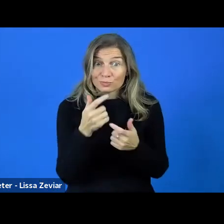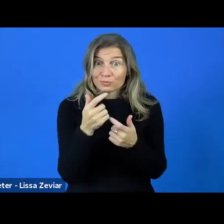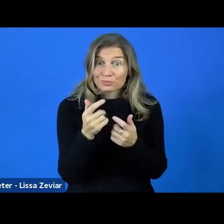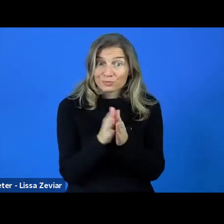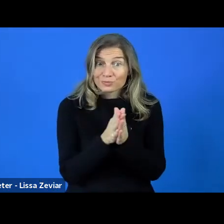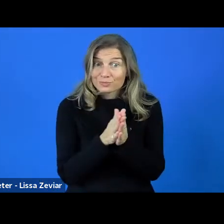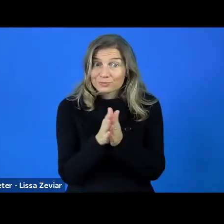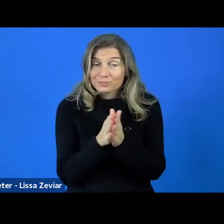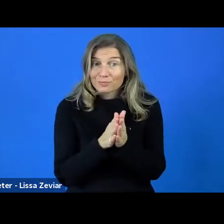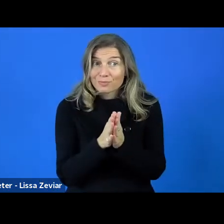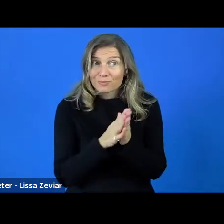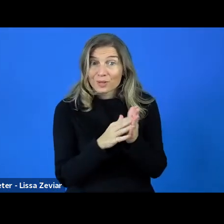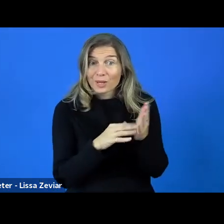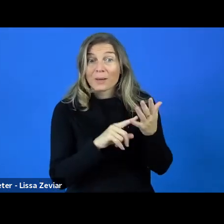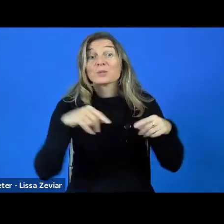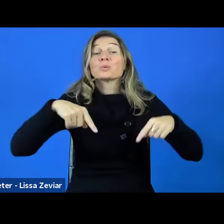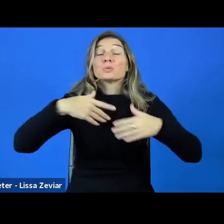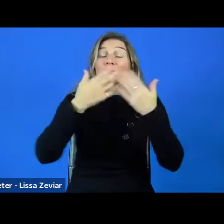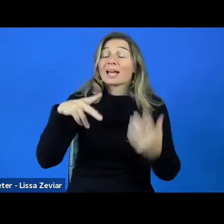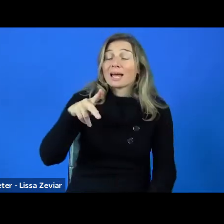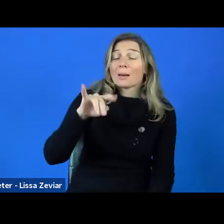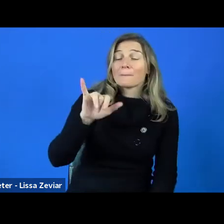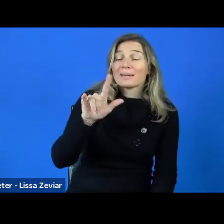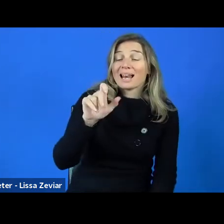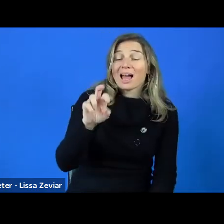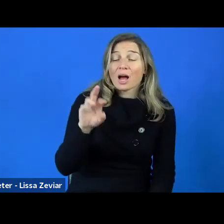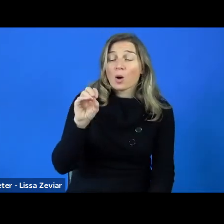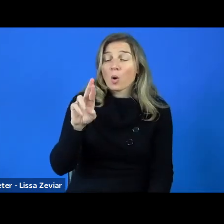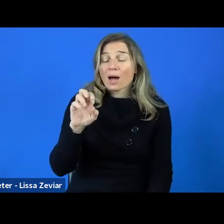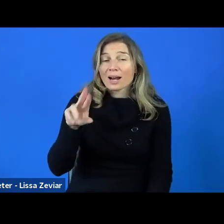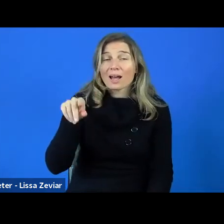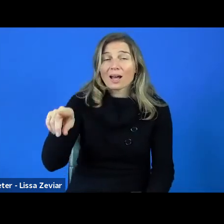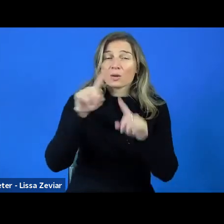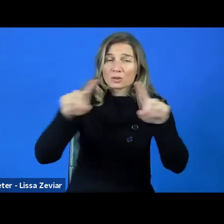Today, Pilar Orero, from University Autonoma of Barcelone